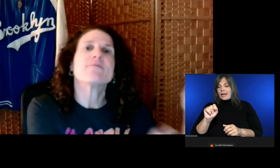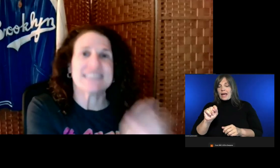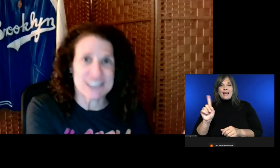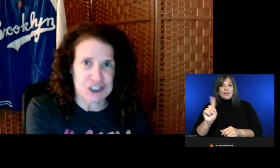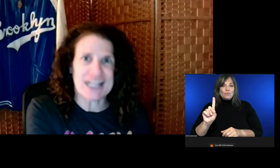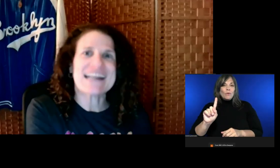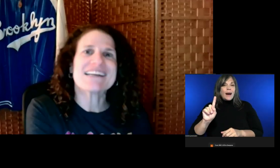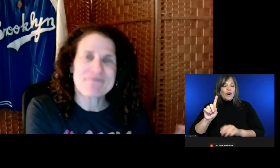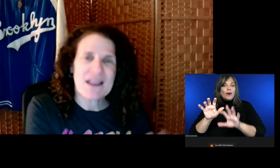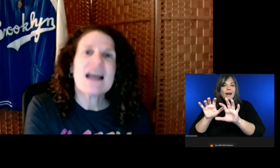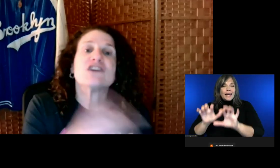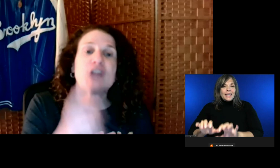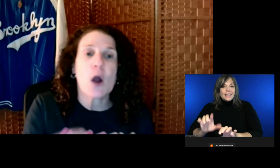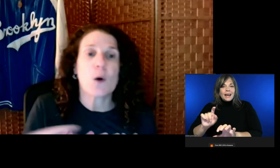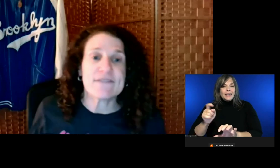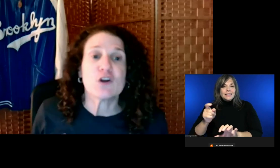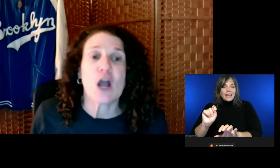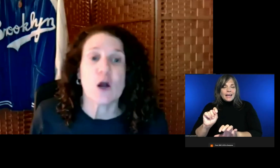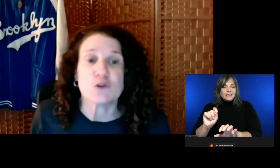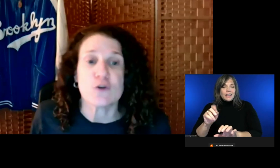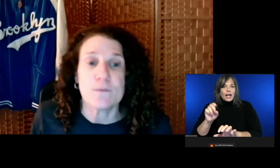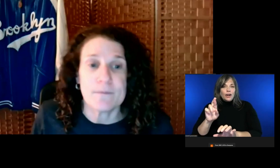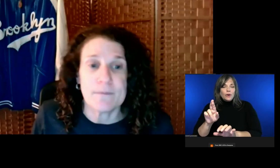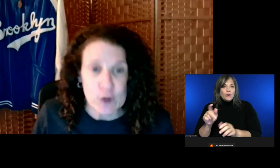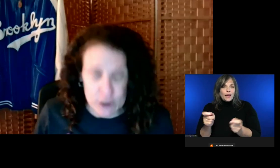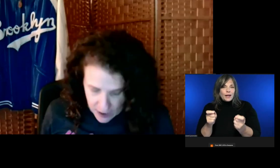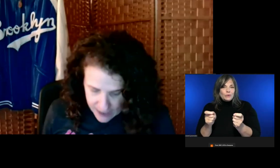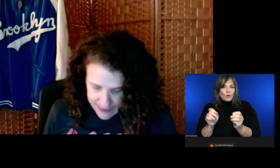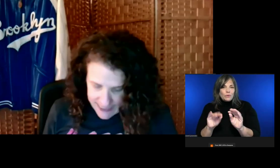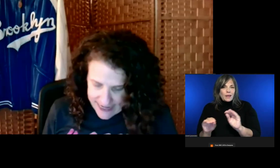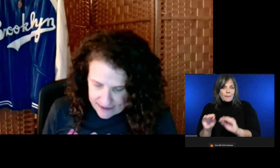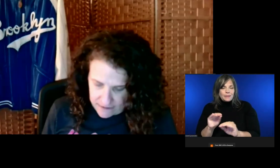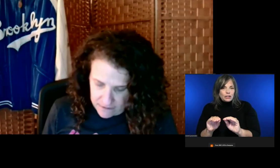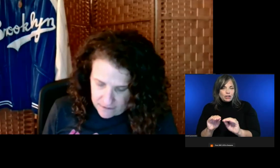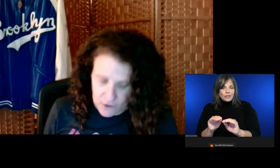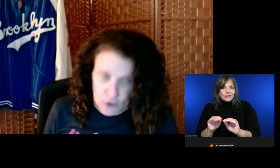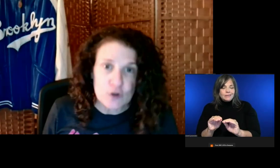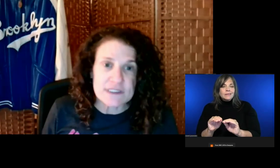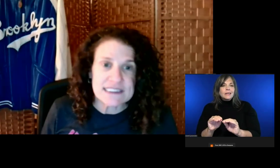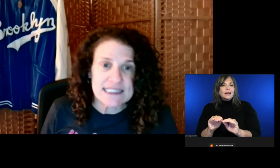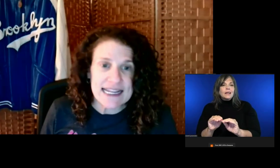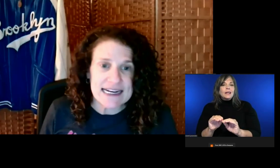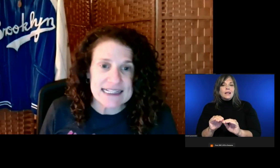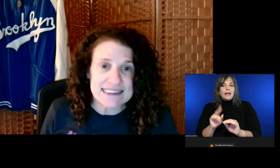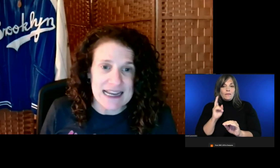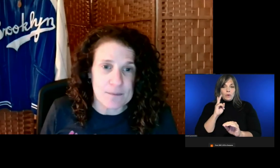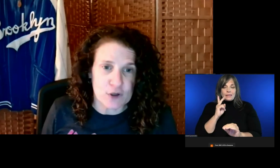the positioning. So... I hope I got that right.